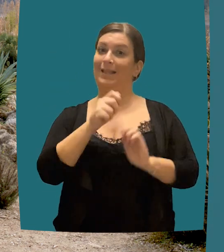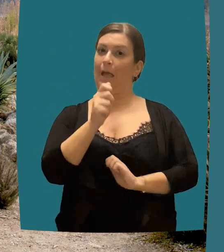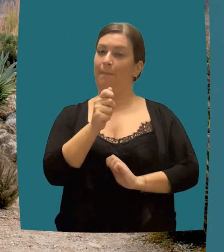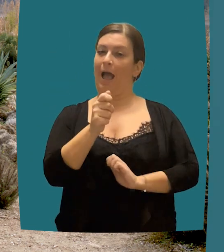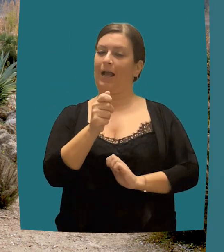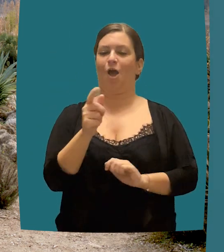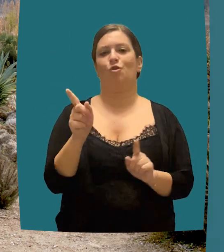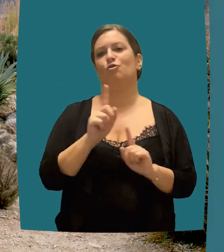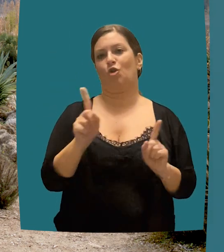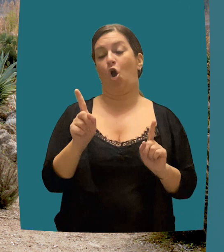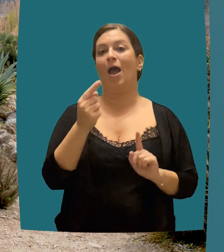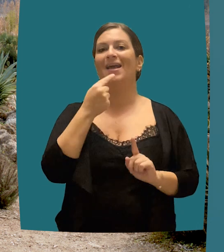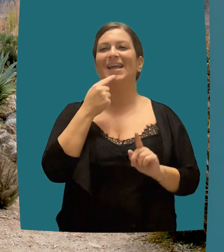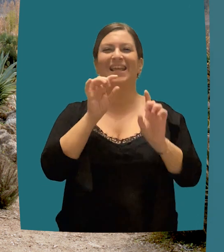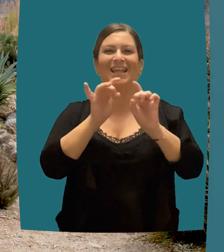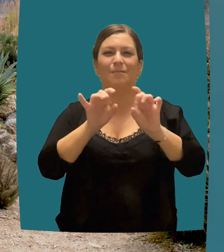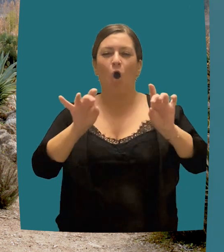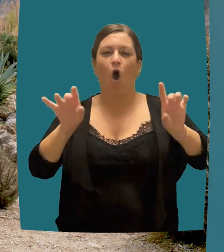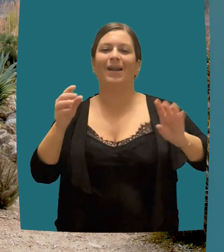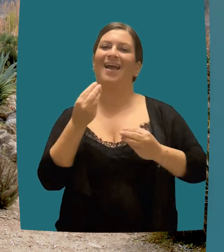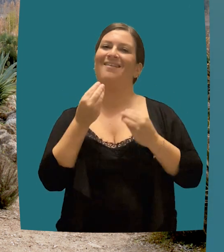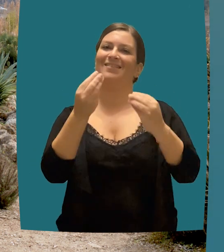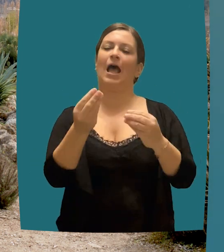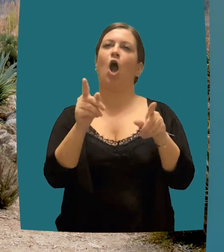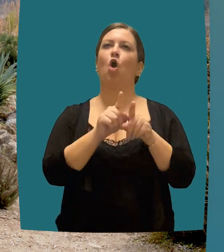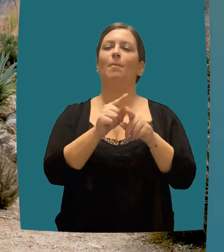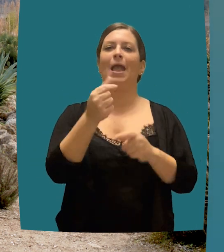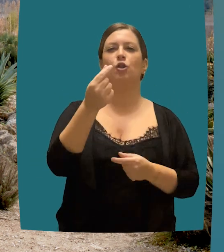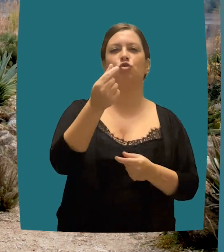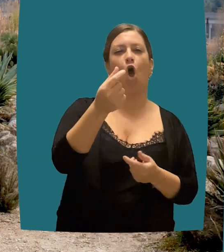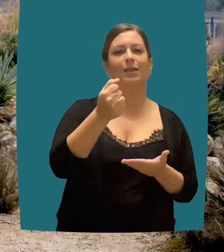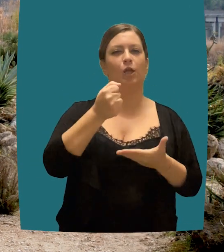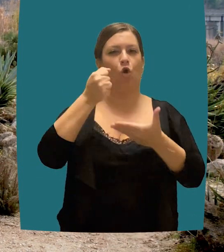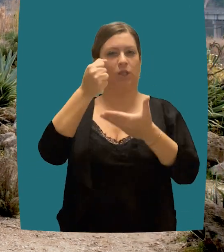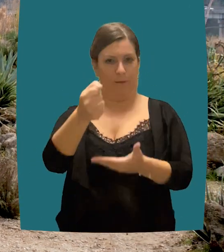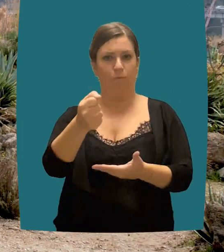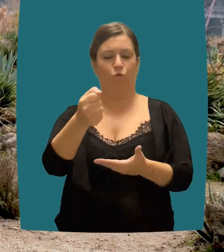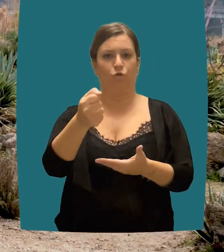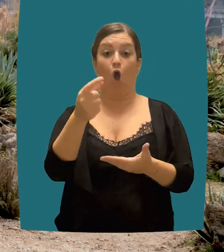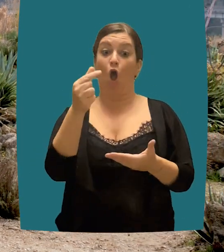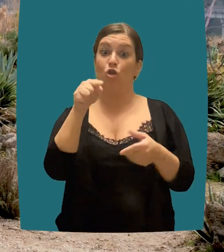In fact, Article 178 of the Environmental Code states that waste management